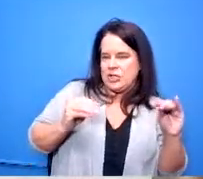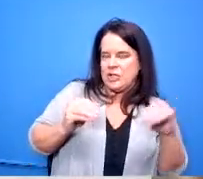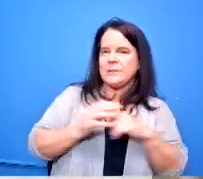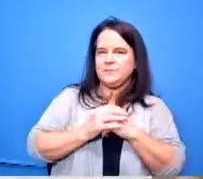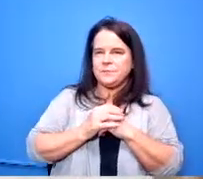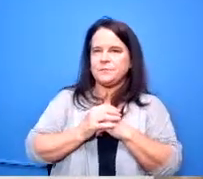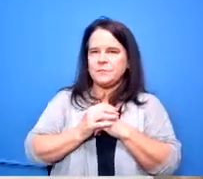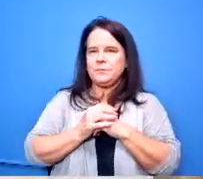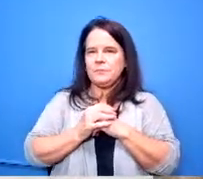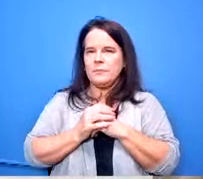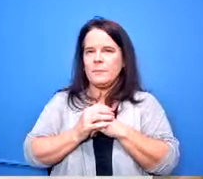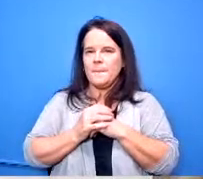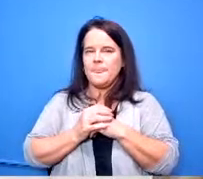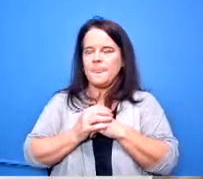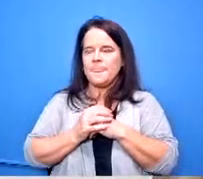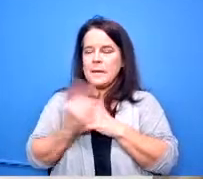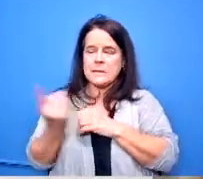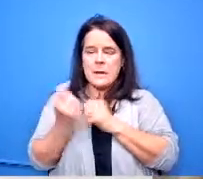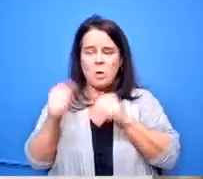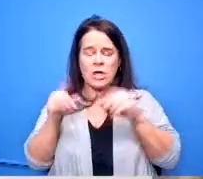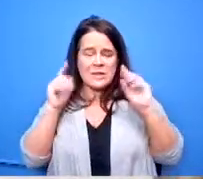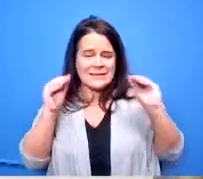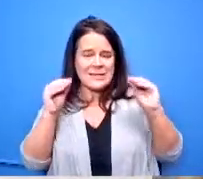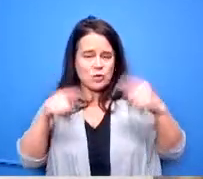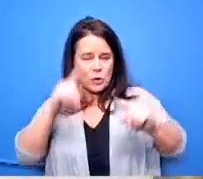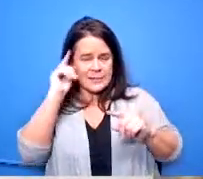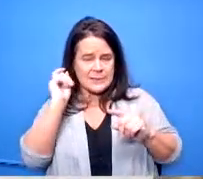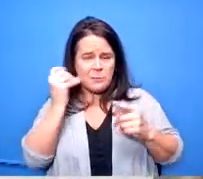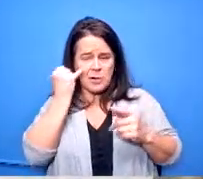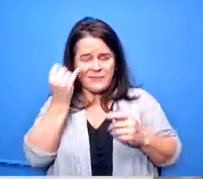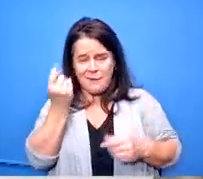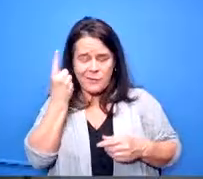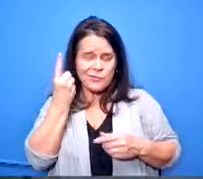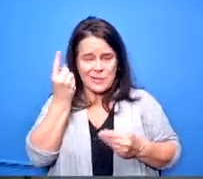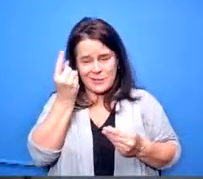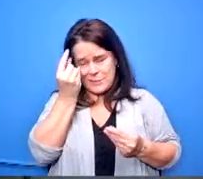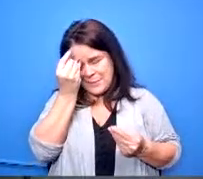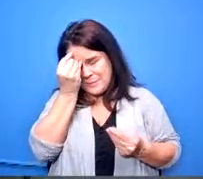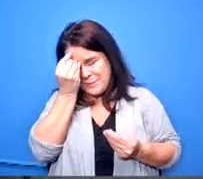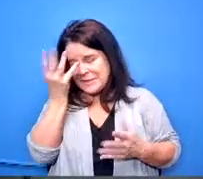the the content teach it i appreciate that i just really think having the ability to just